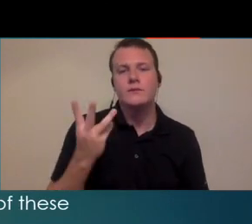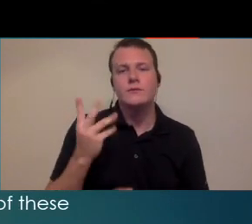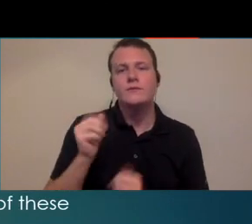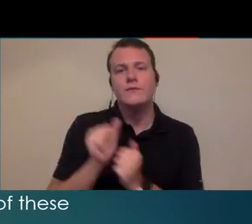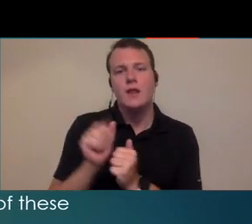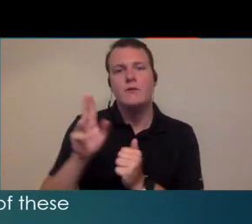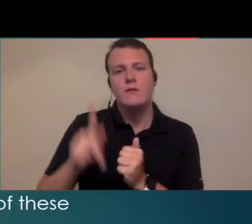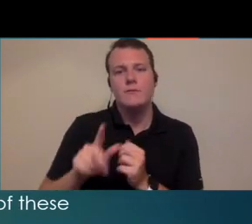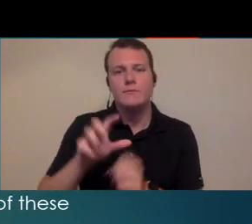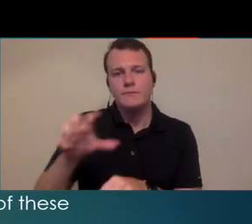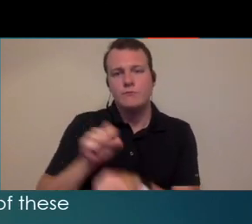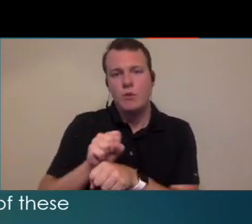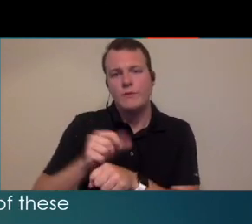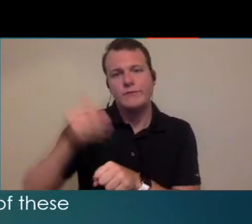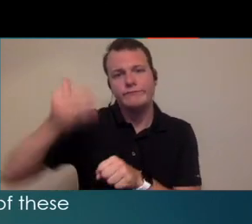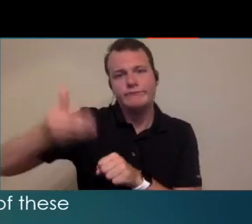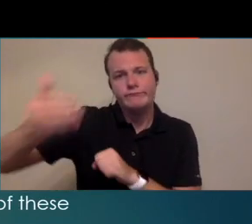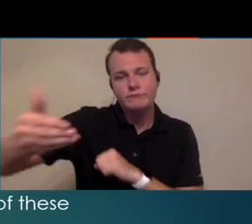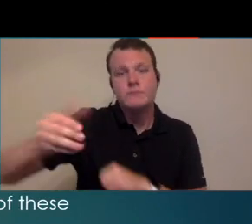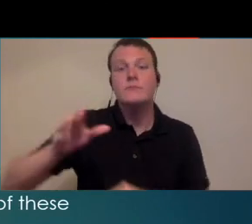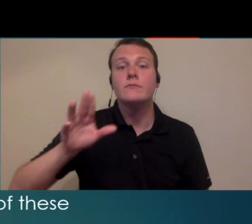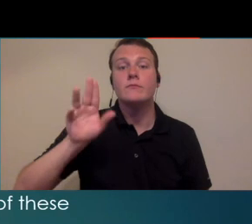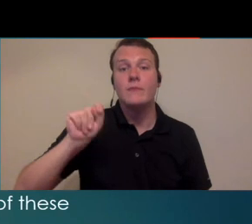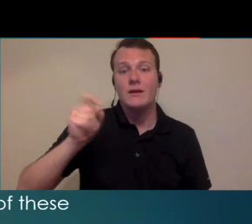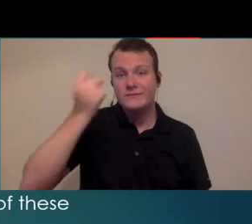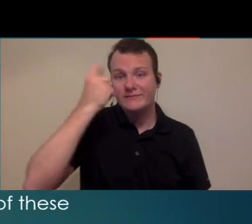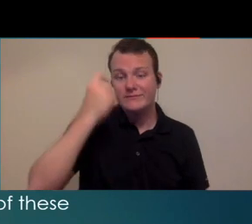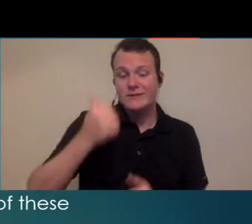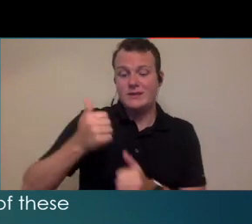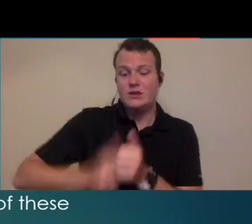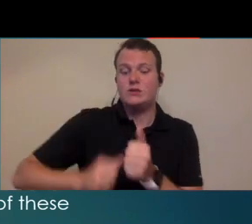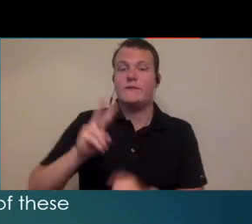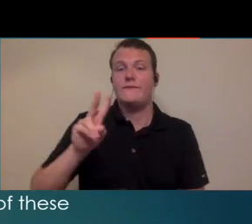follow-up appointments or recurrences but with each of a